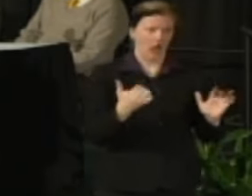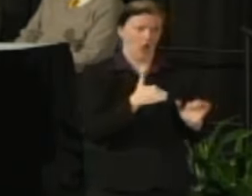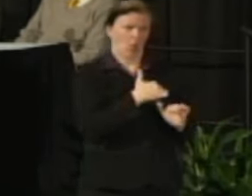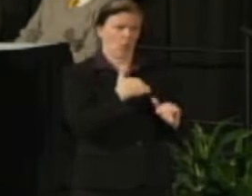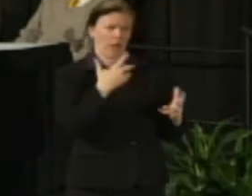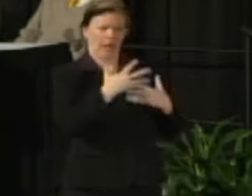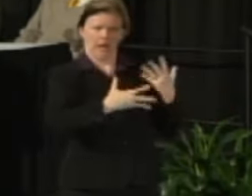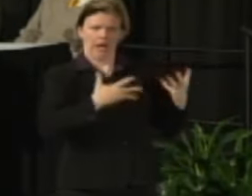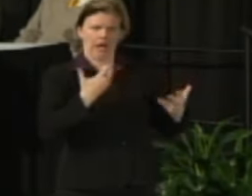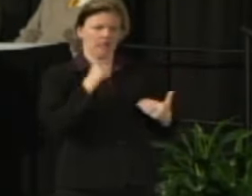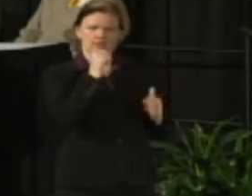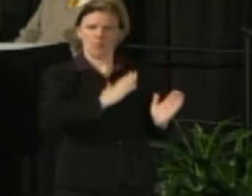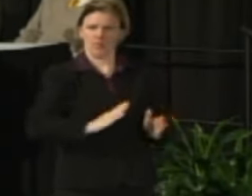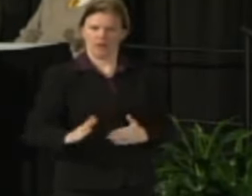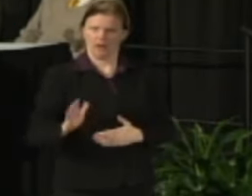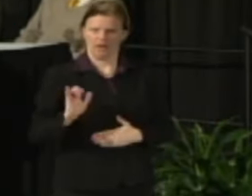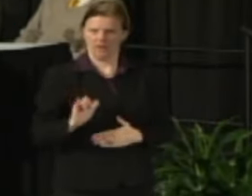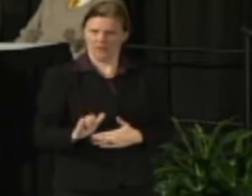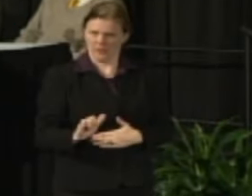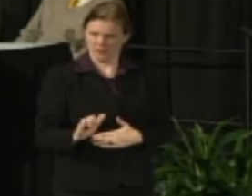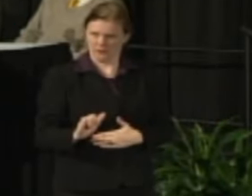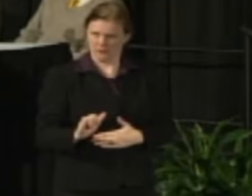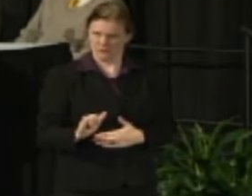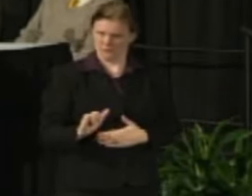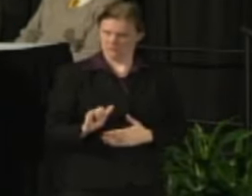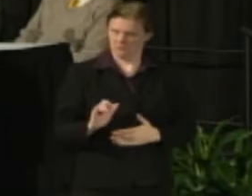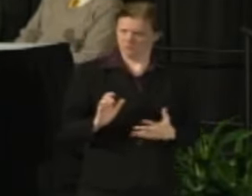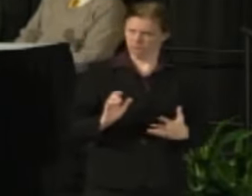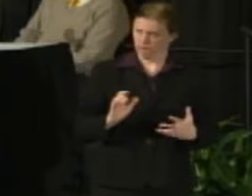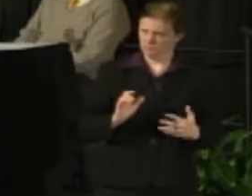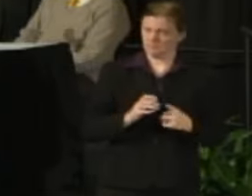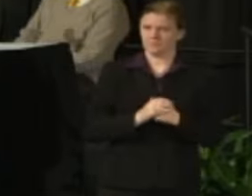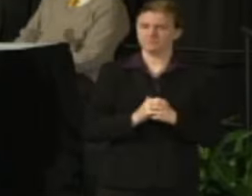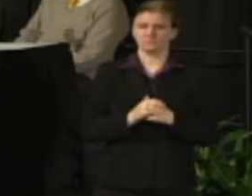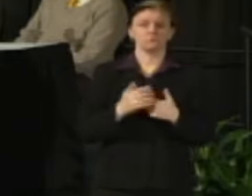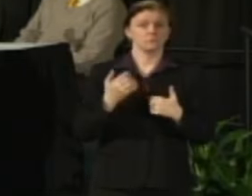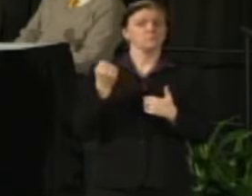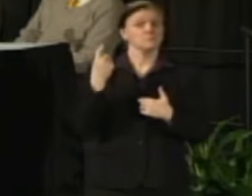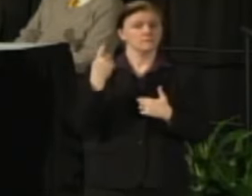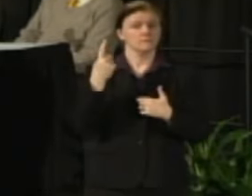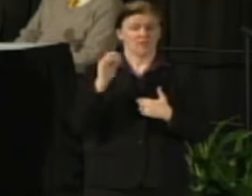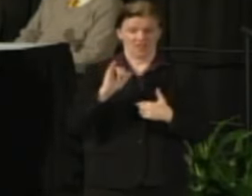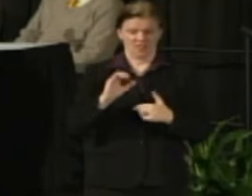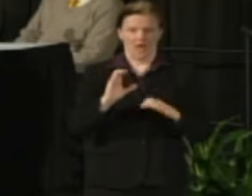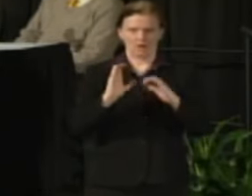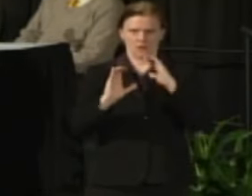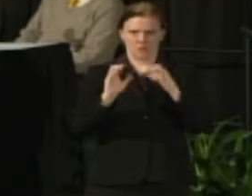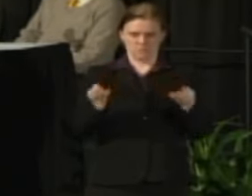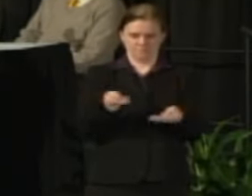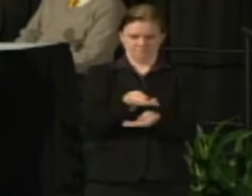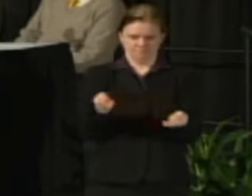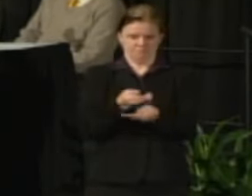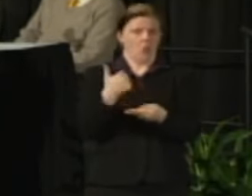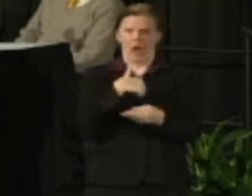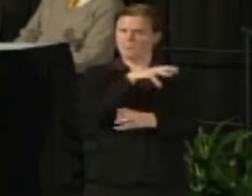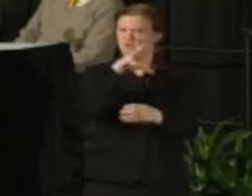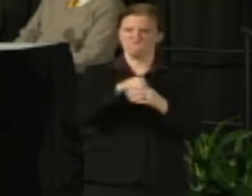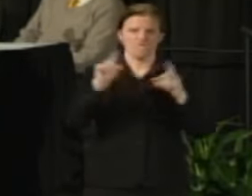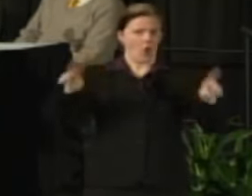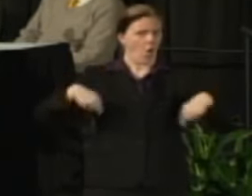of the discussions that have been taking place. I have been involved in their public meetings in terms of hearing the updates from the Board